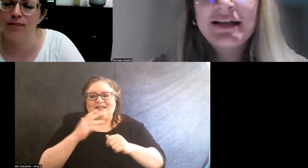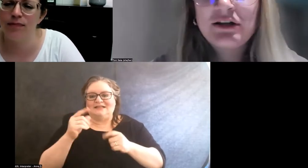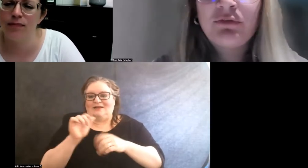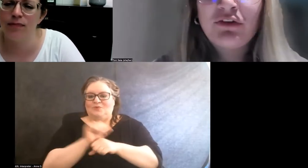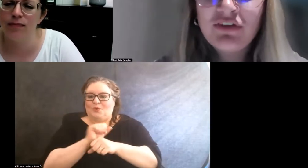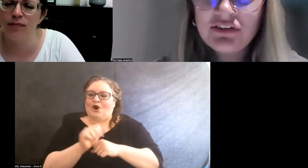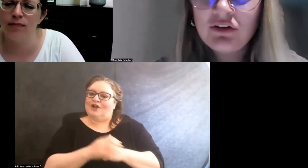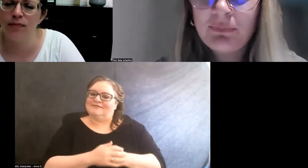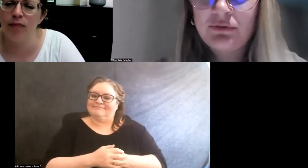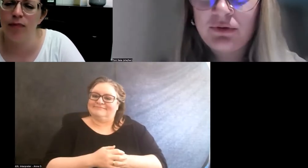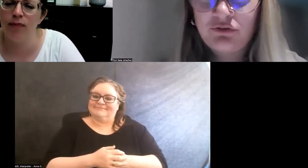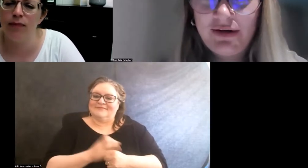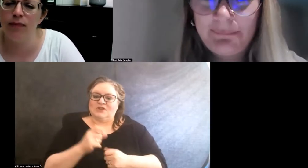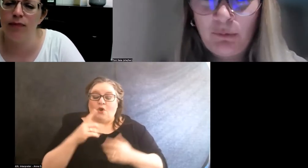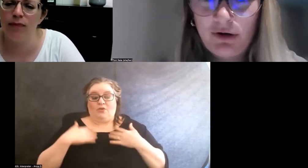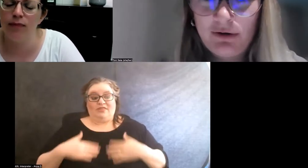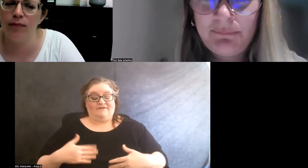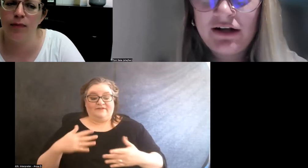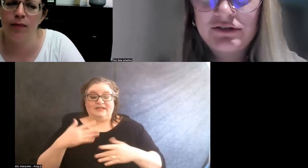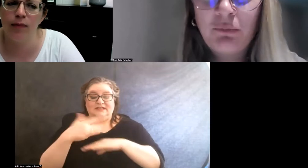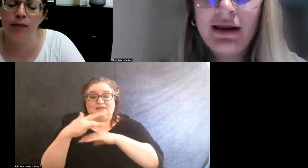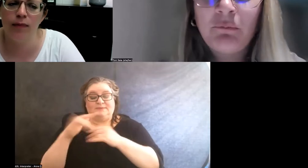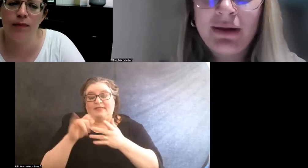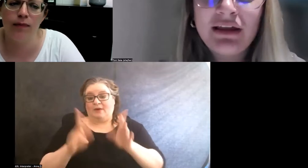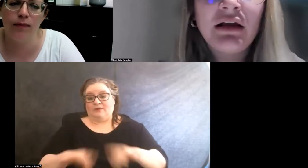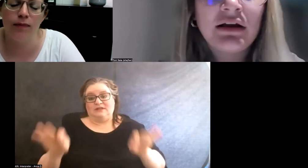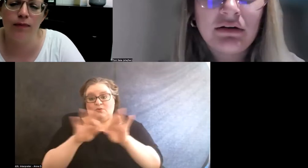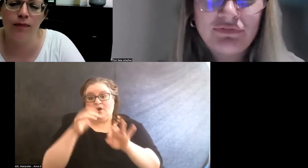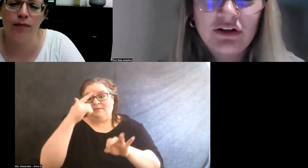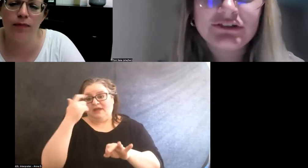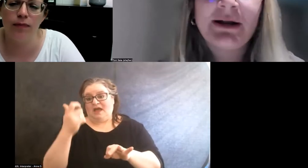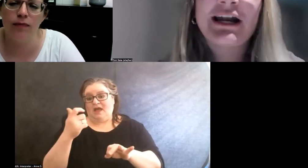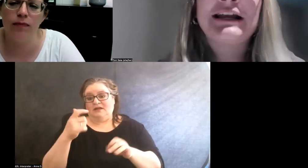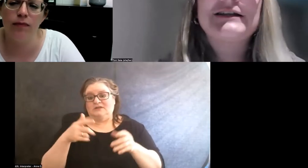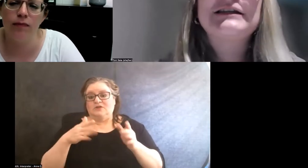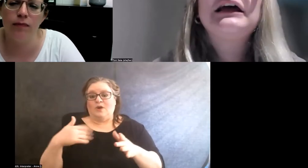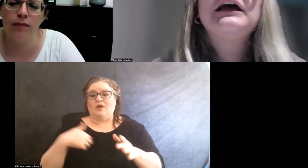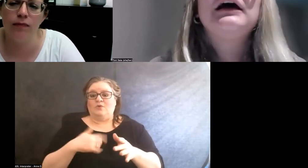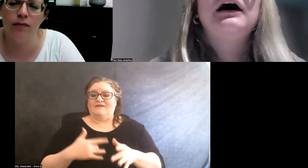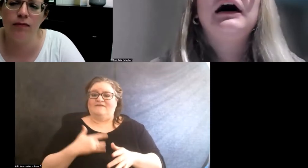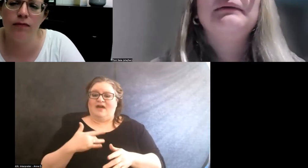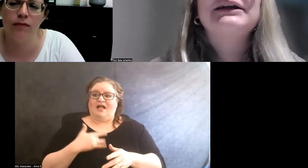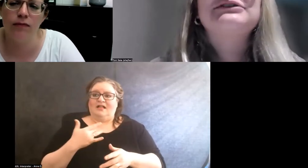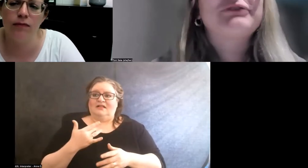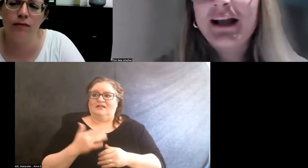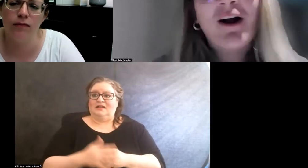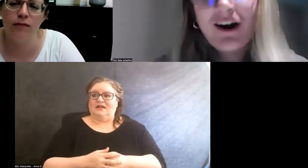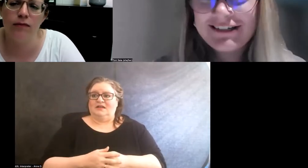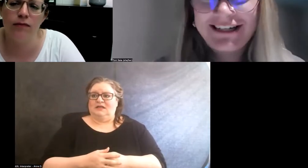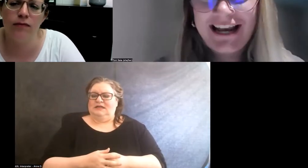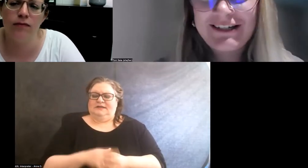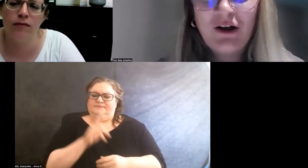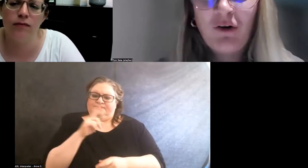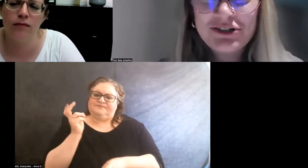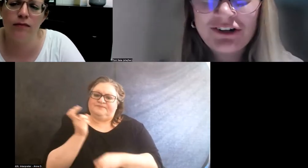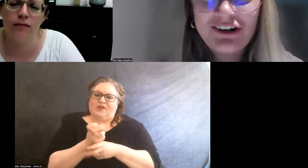And so the physical space was really important because the way we felt about it is it's really hard to get to culture